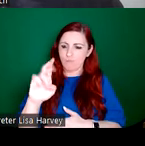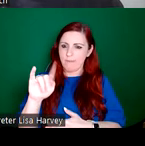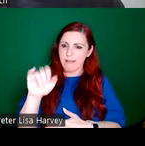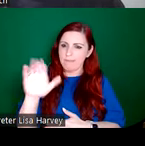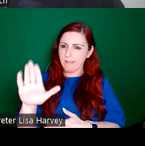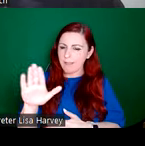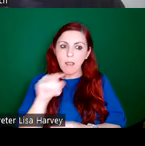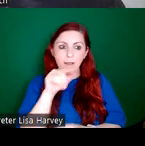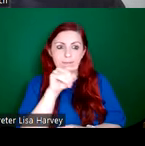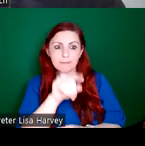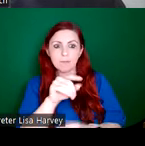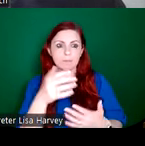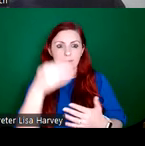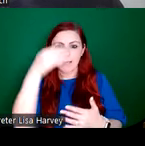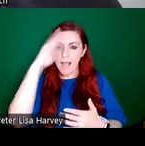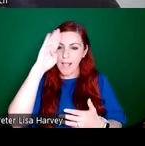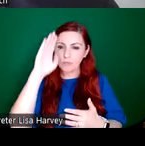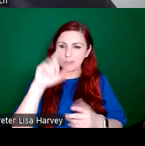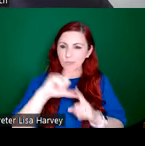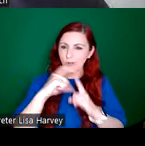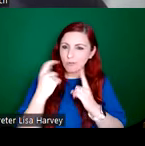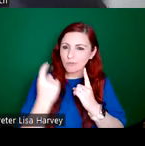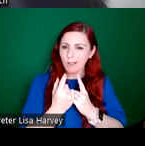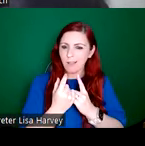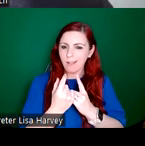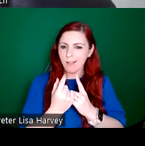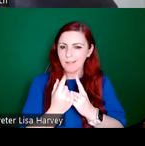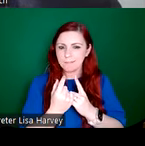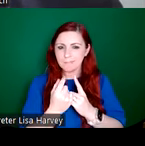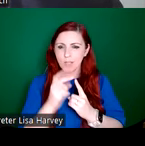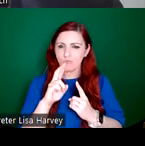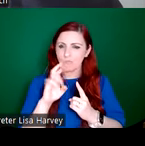sort of an Irish cultural renaissance, it had its origins in the kind of